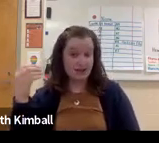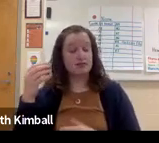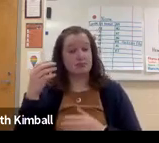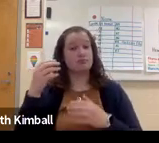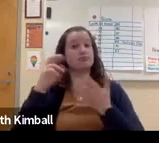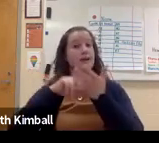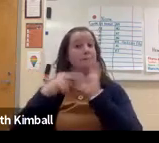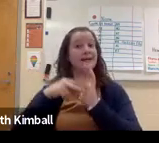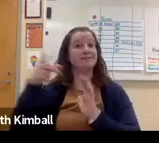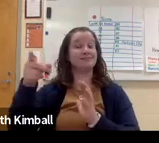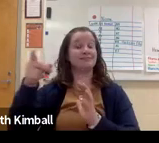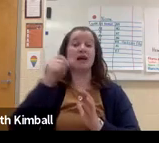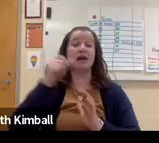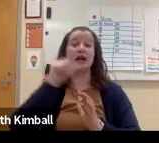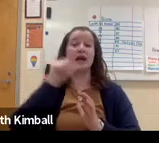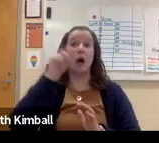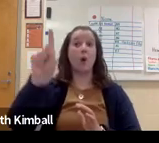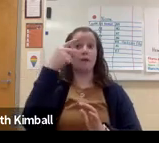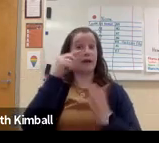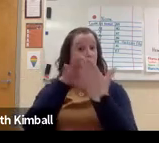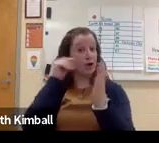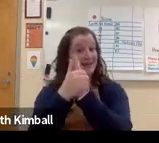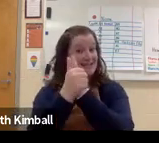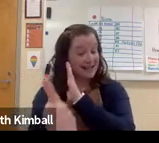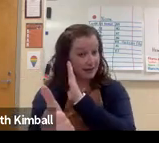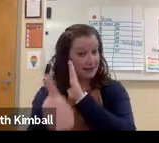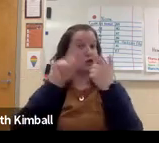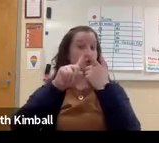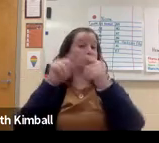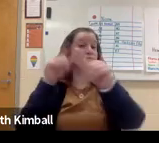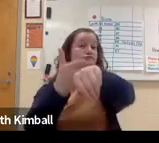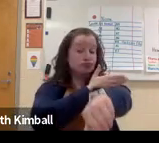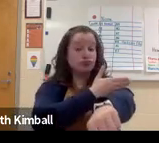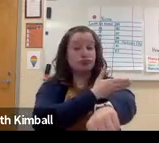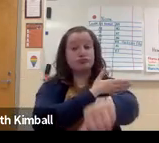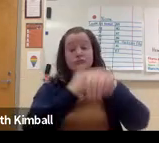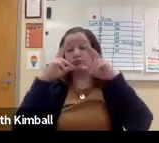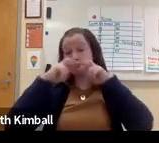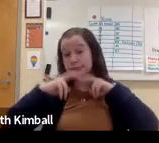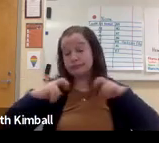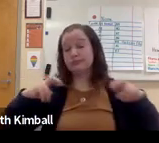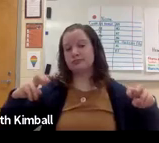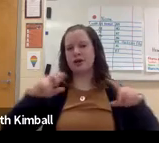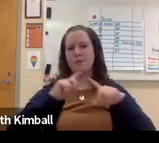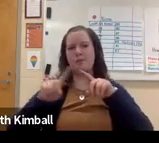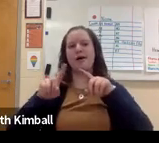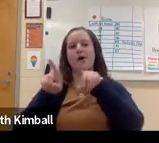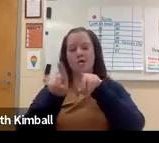their own journeys to figure out how to find the answers and how to make mistakes, and to learn from them. To teach them how to develop the skills to be